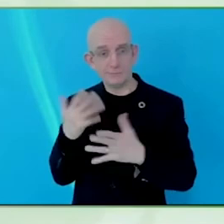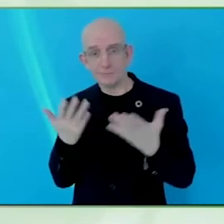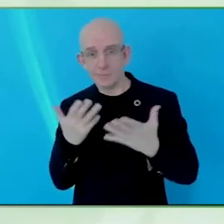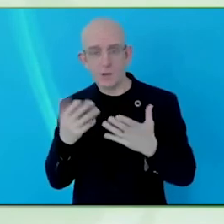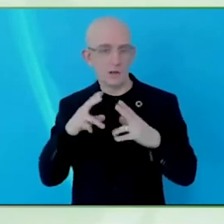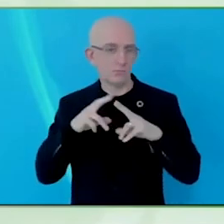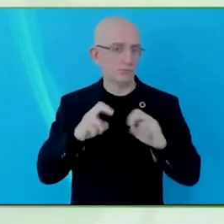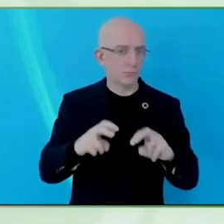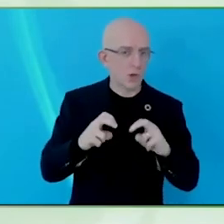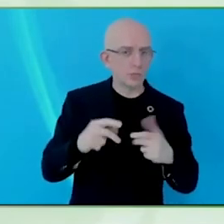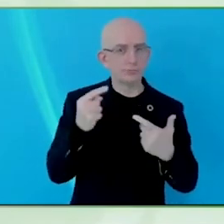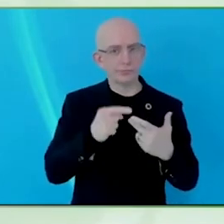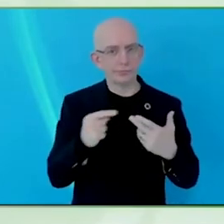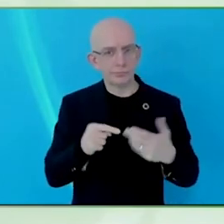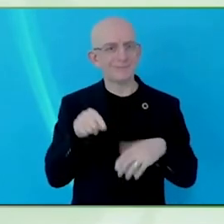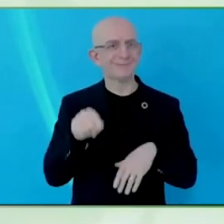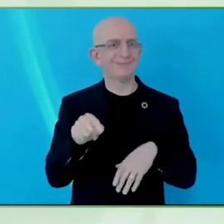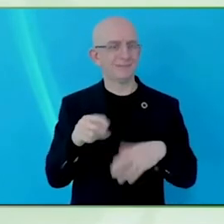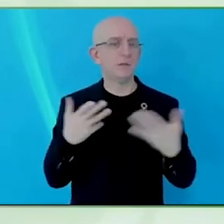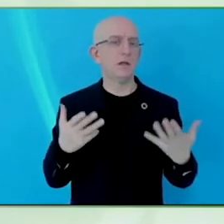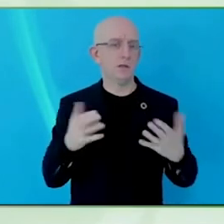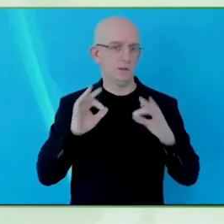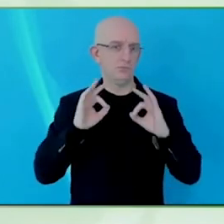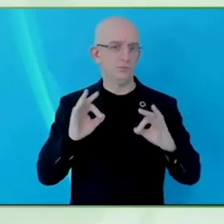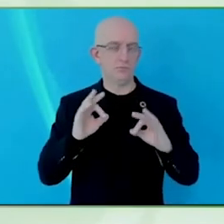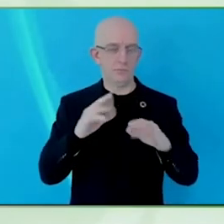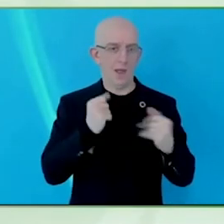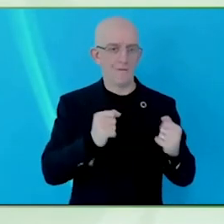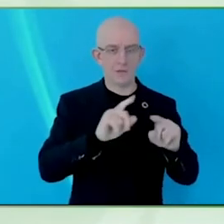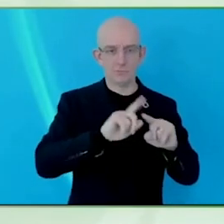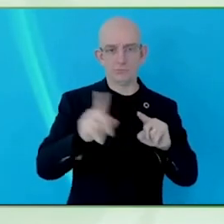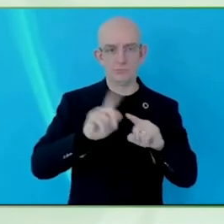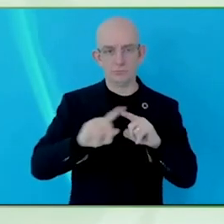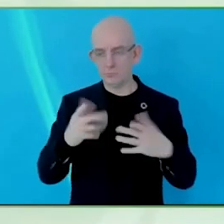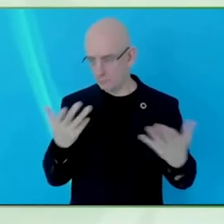still get it wrong and that is why we are releasing it in lots of